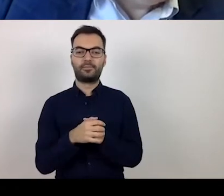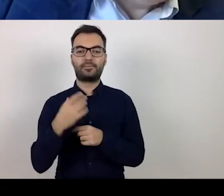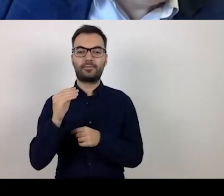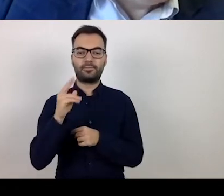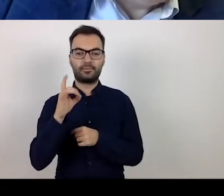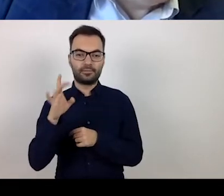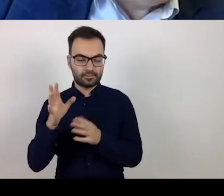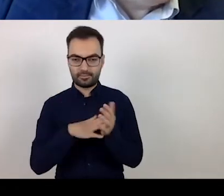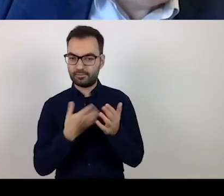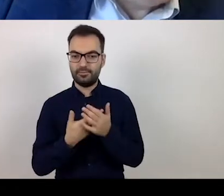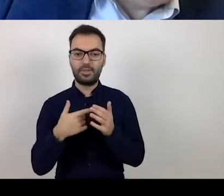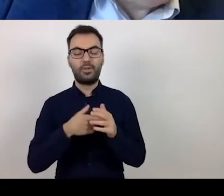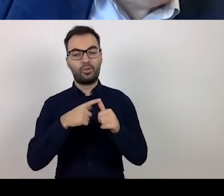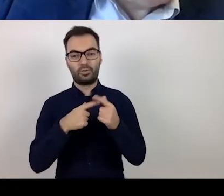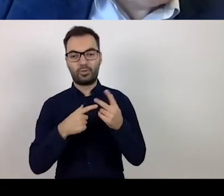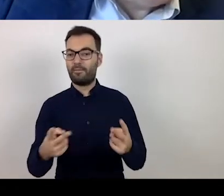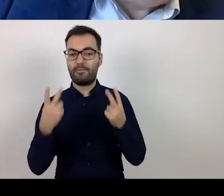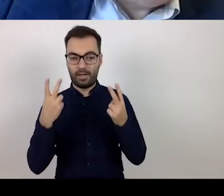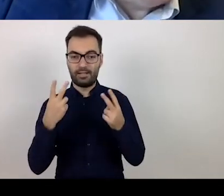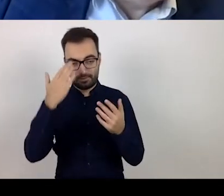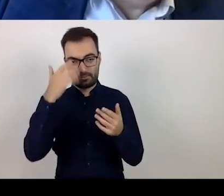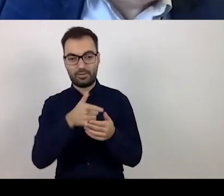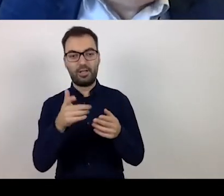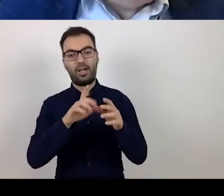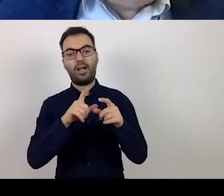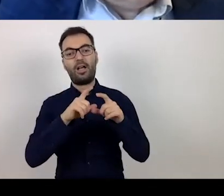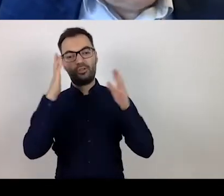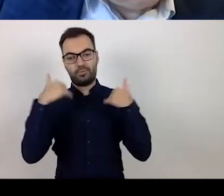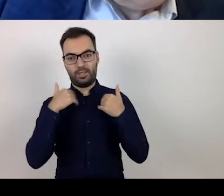This is important in view of the needs of this medical facility.